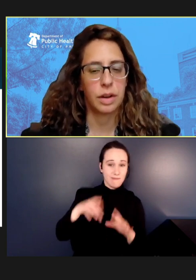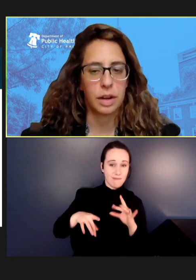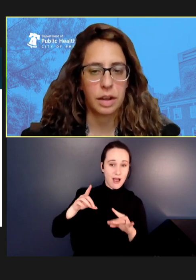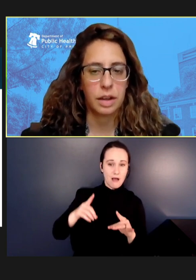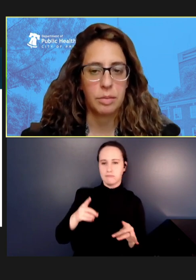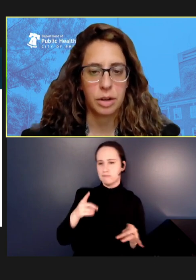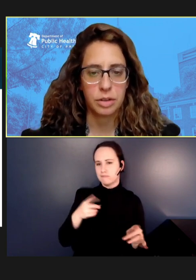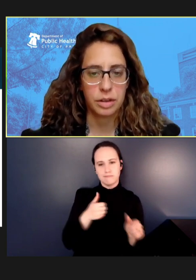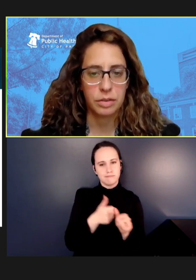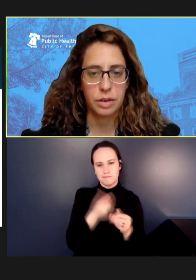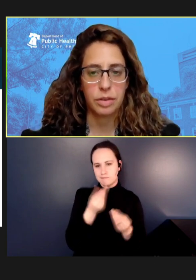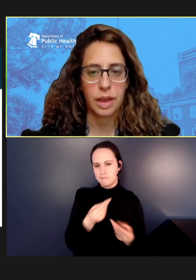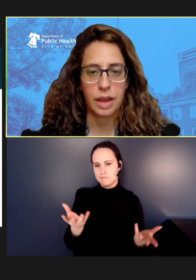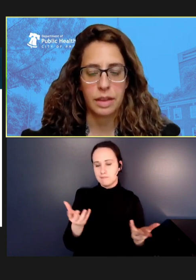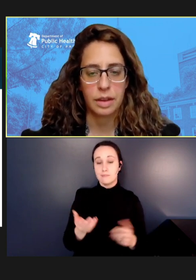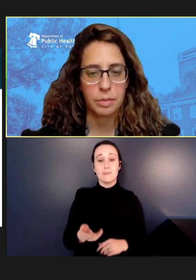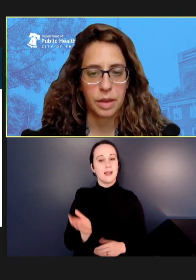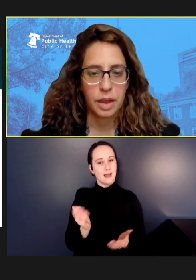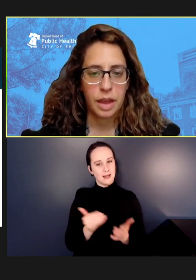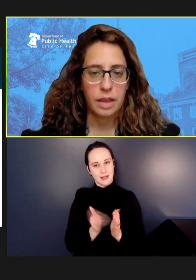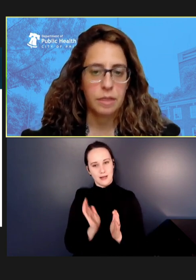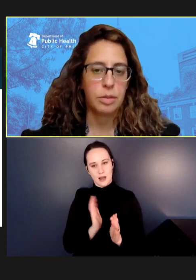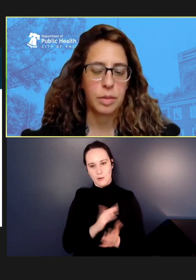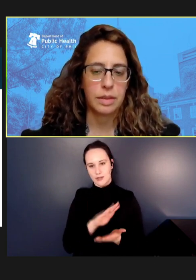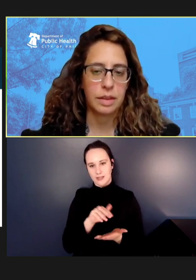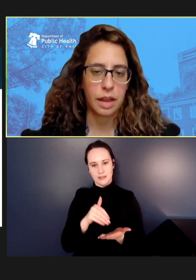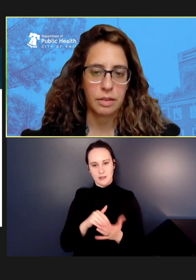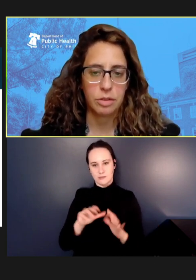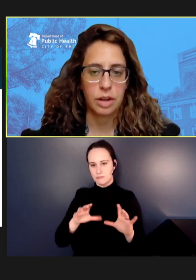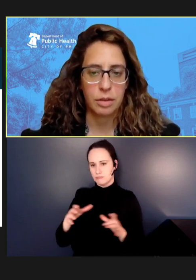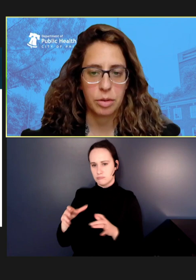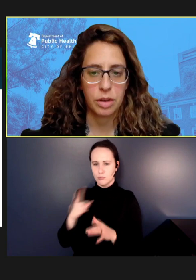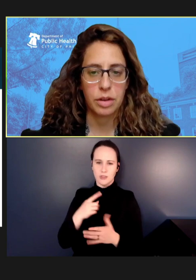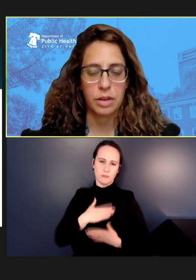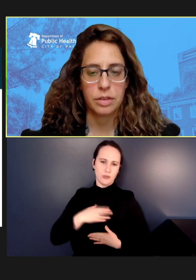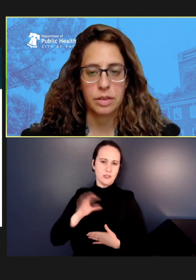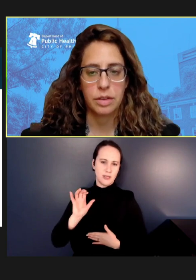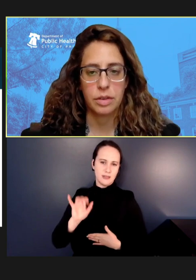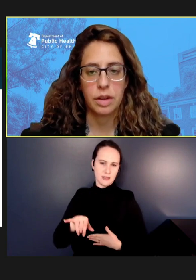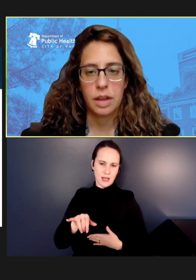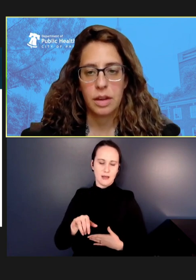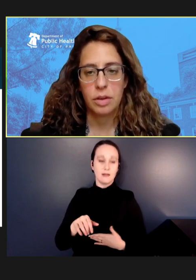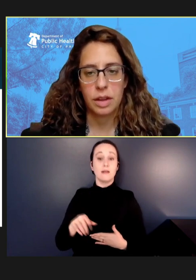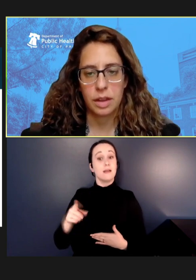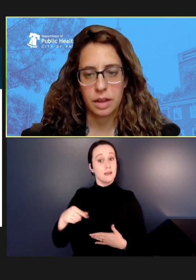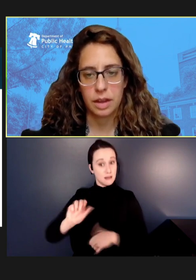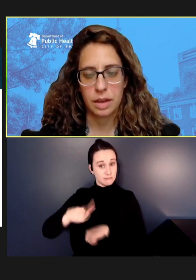very appreciative of that and implemented a lot of screening protocols to quickly